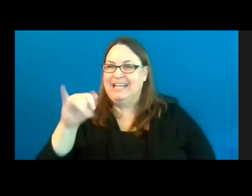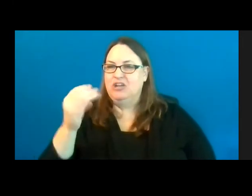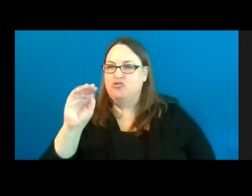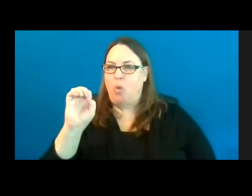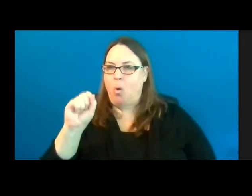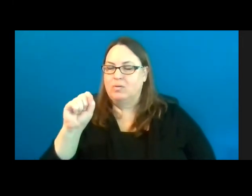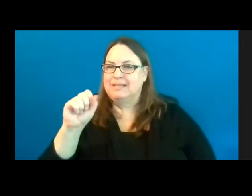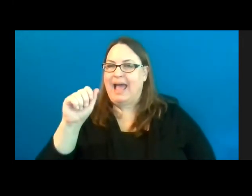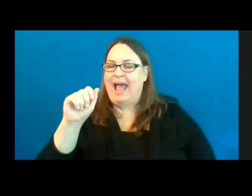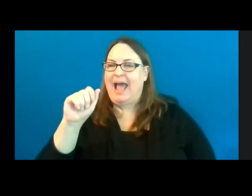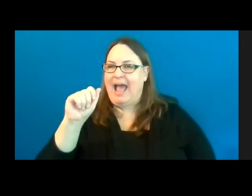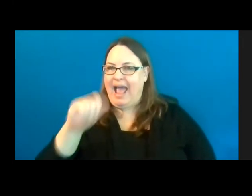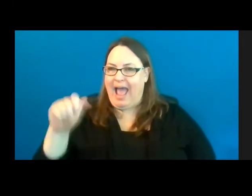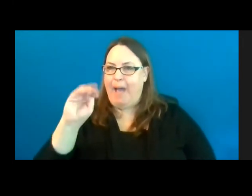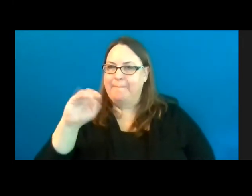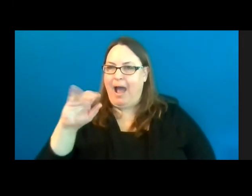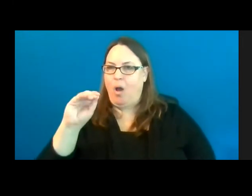Thank You!